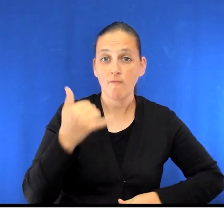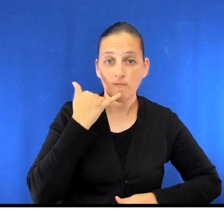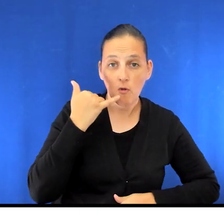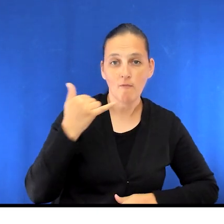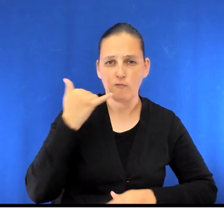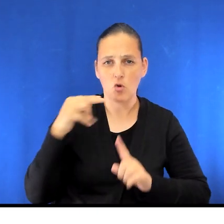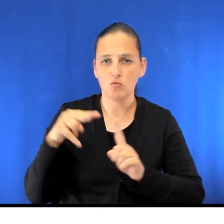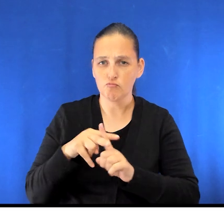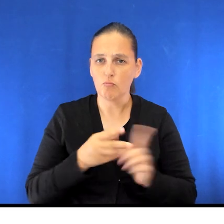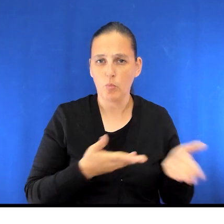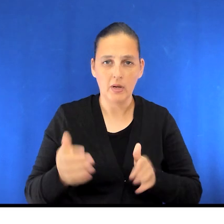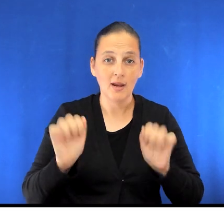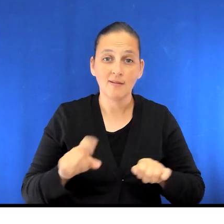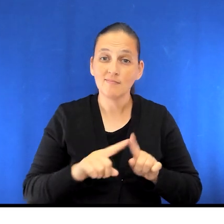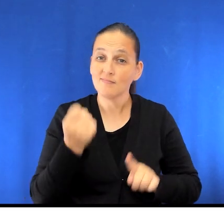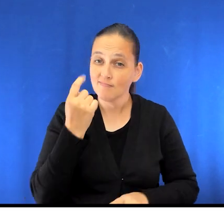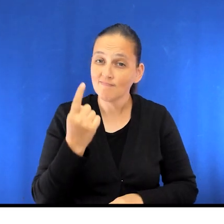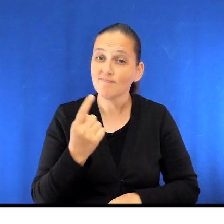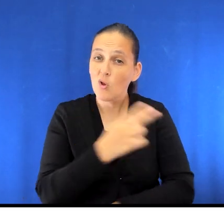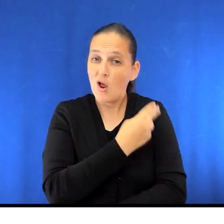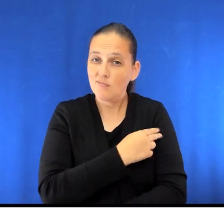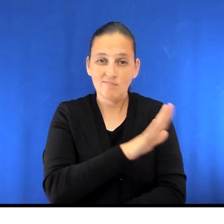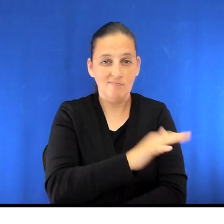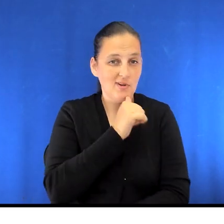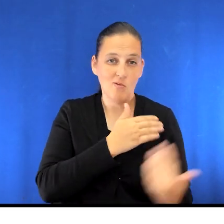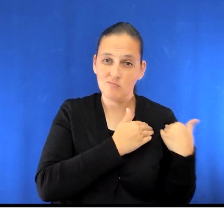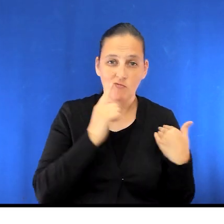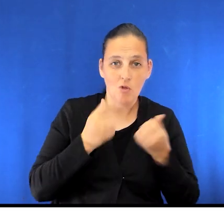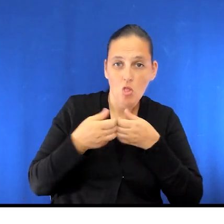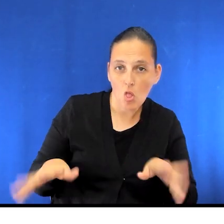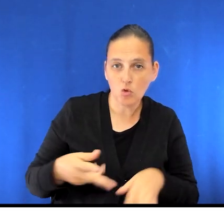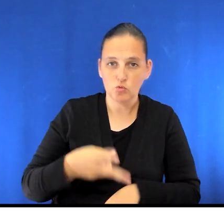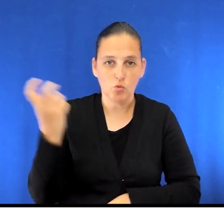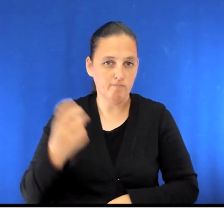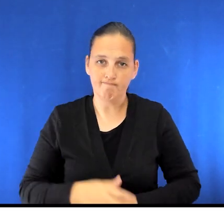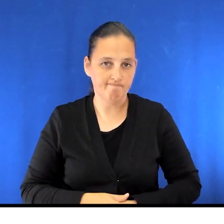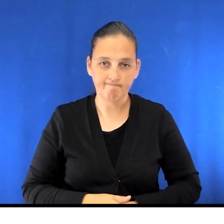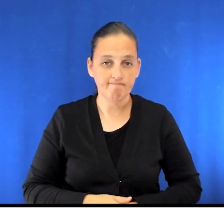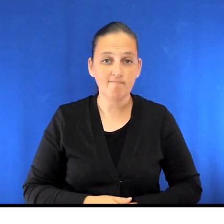But a reminder that the hospital is not responsible for lost or stolen items. We recommend that you leave valuables,